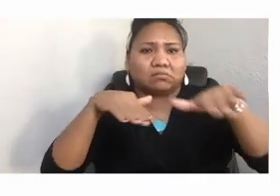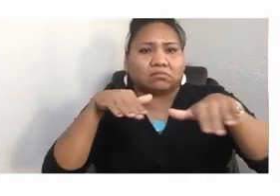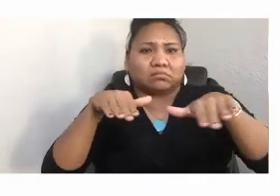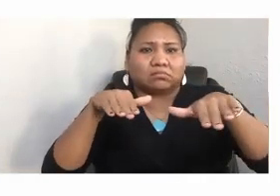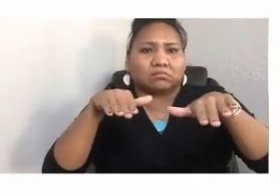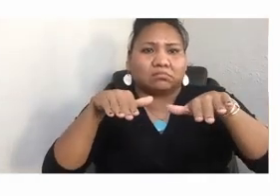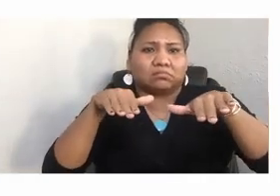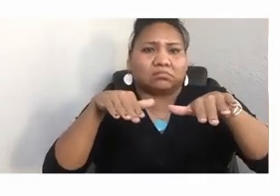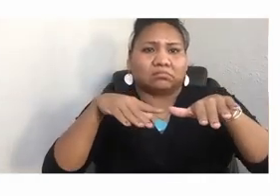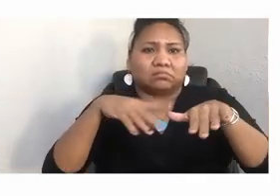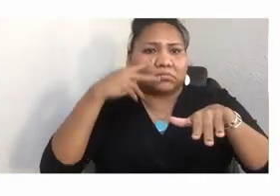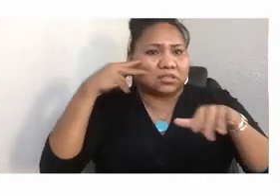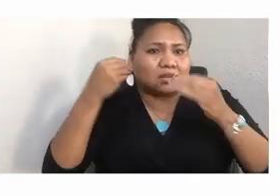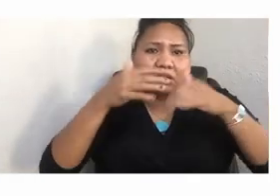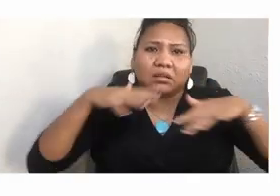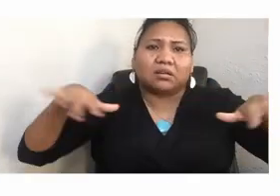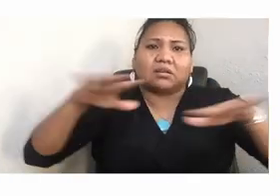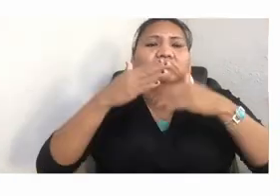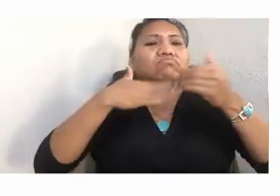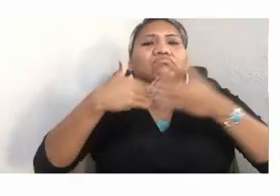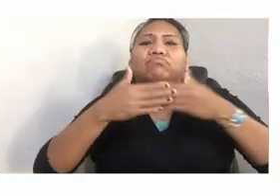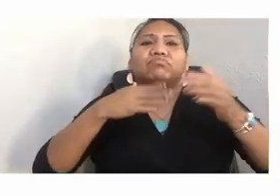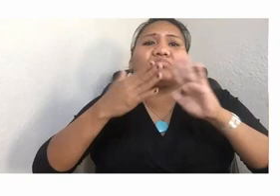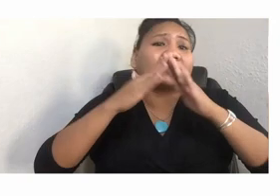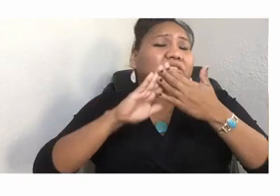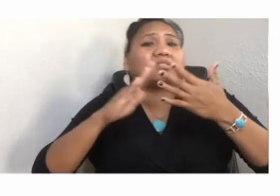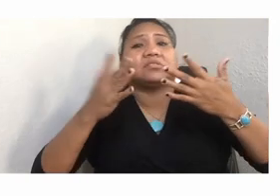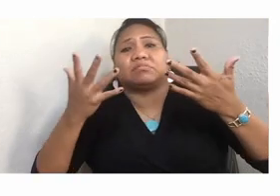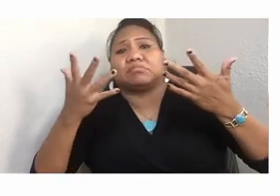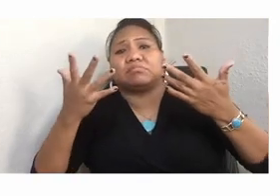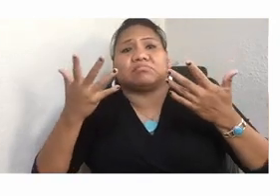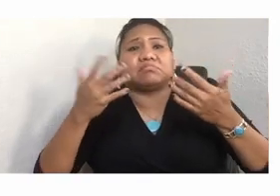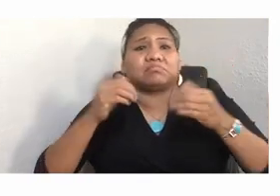suburban cul-de-sacs, deserts, plains, mountains, shorelines,